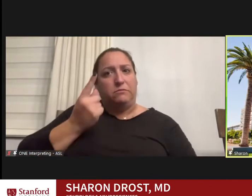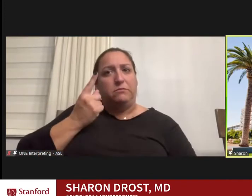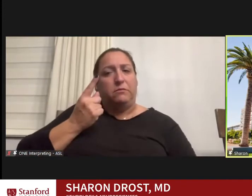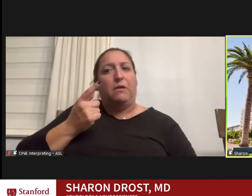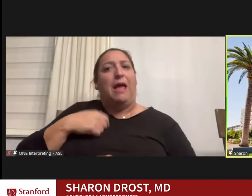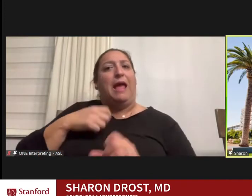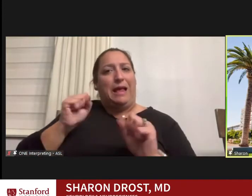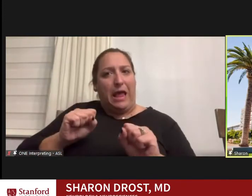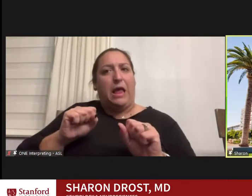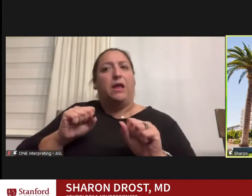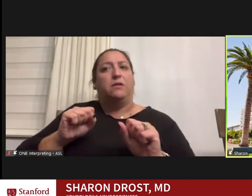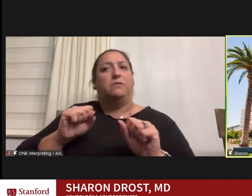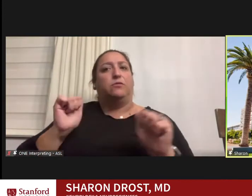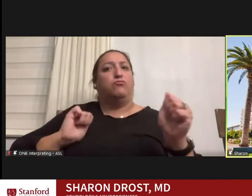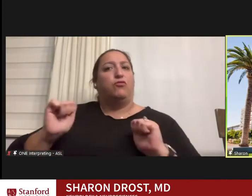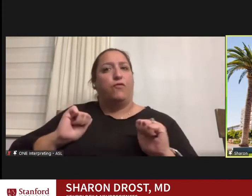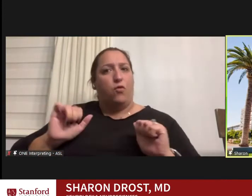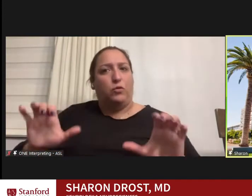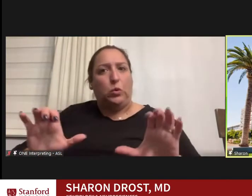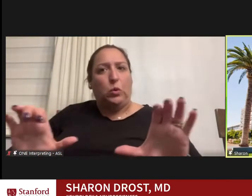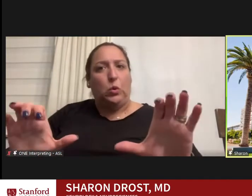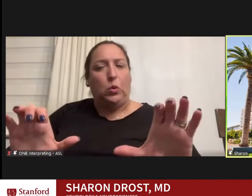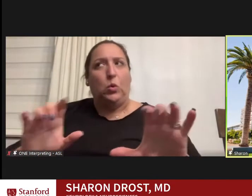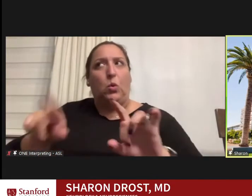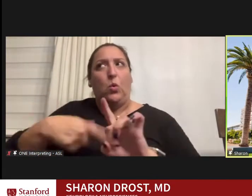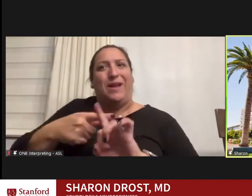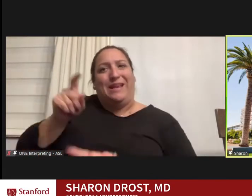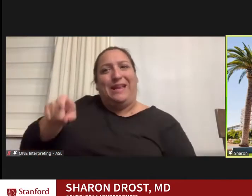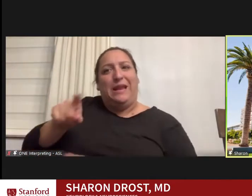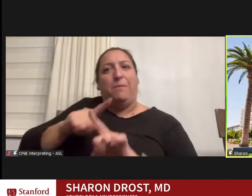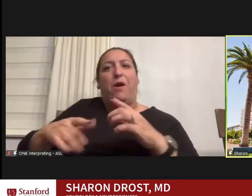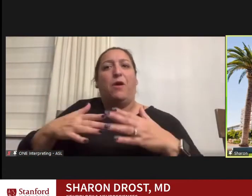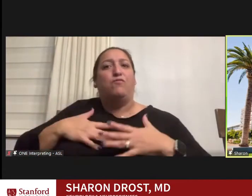as needed. Well, unfortunately the breathing problem got worse and worse